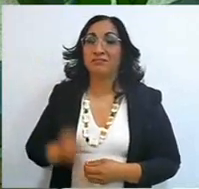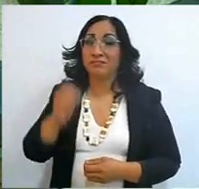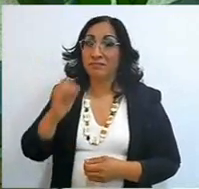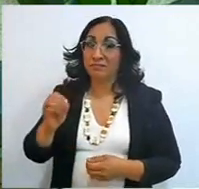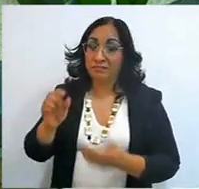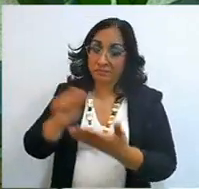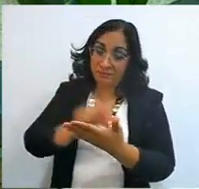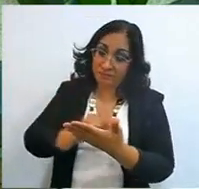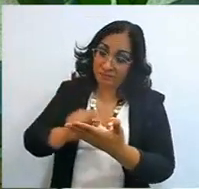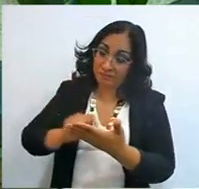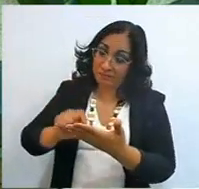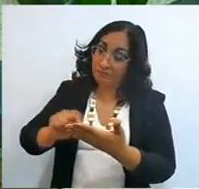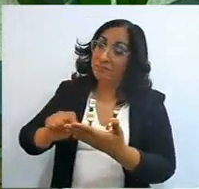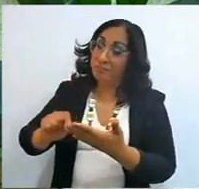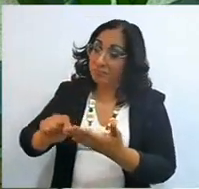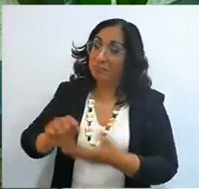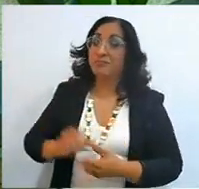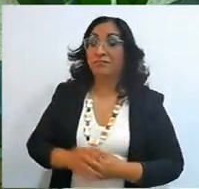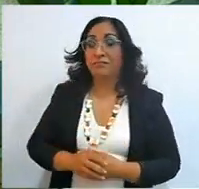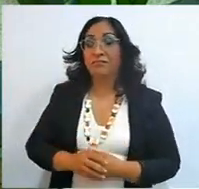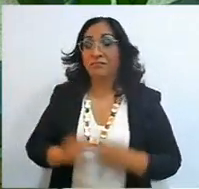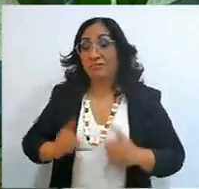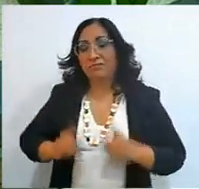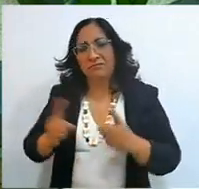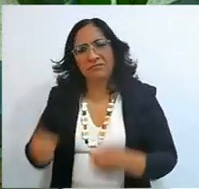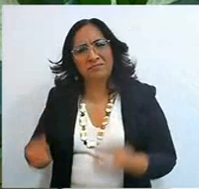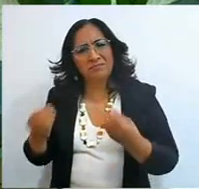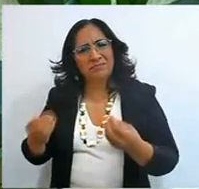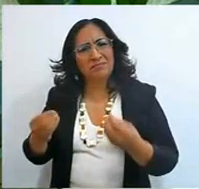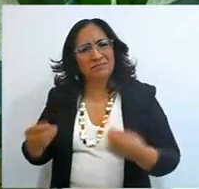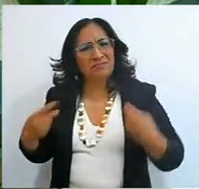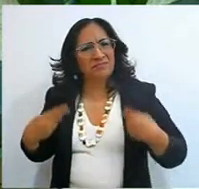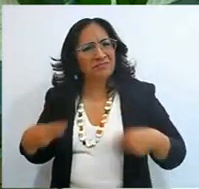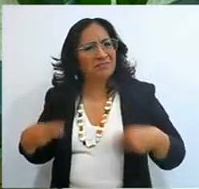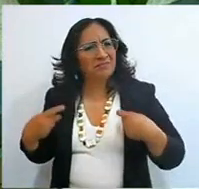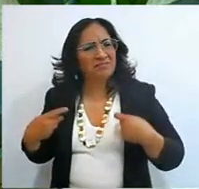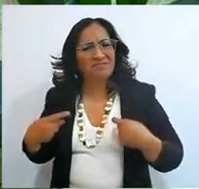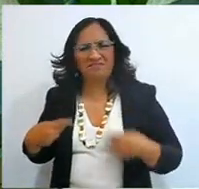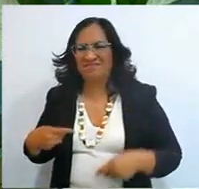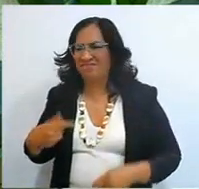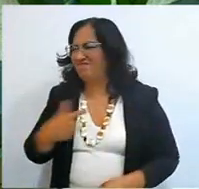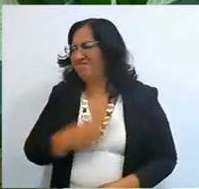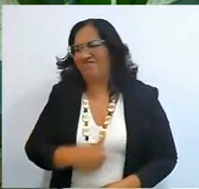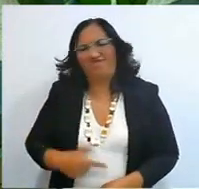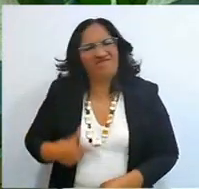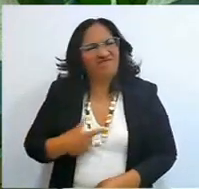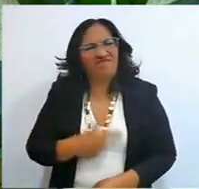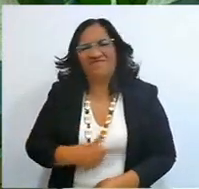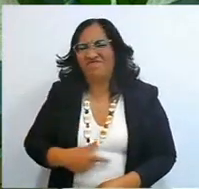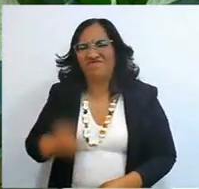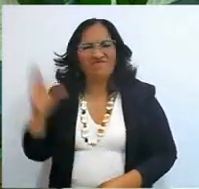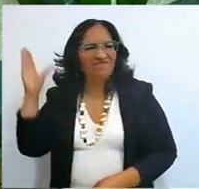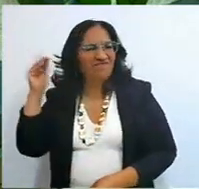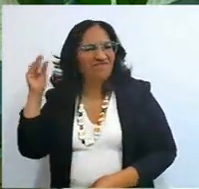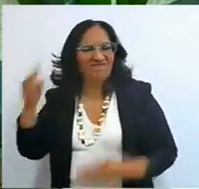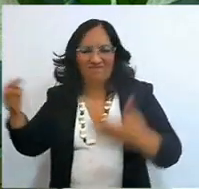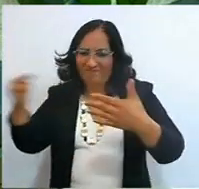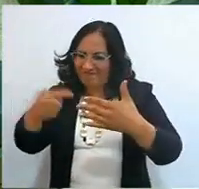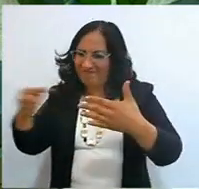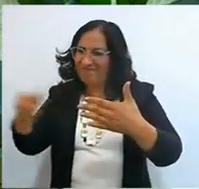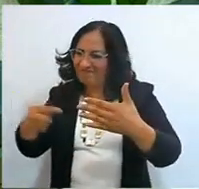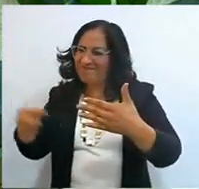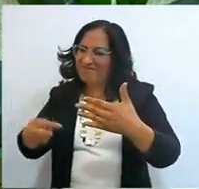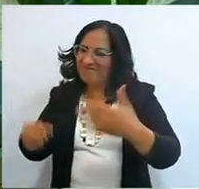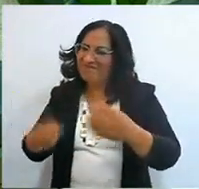or they can give them to you in writing, many of us are actually lazy to listen to the instructions they give us,